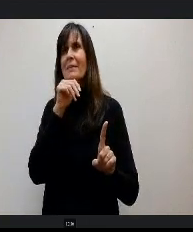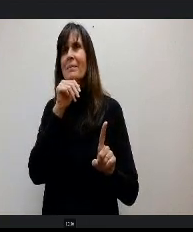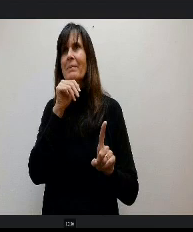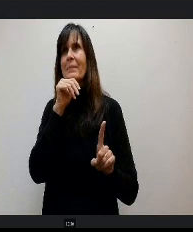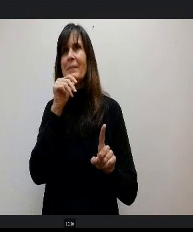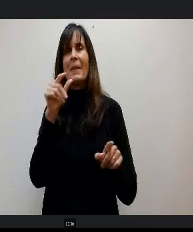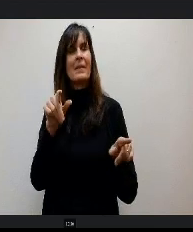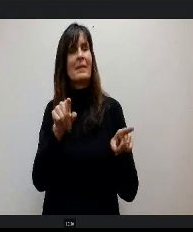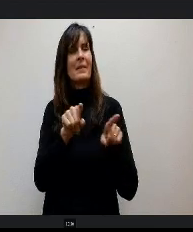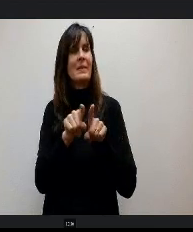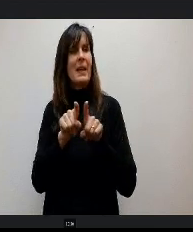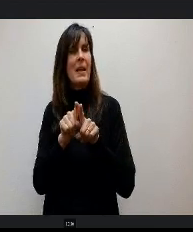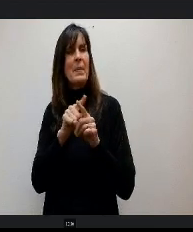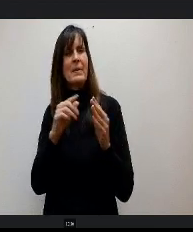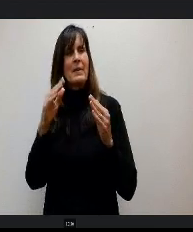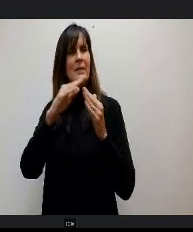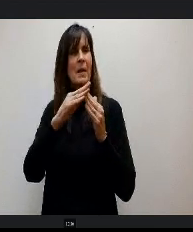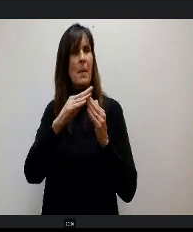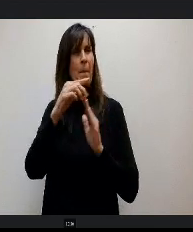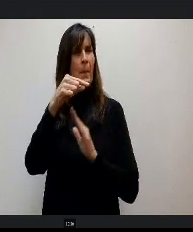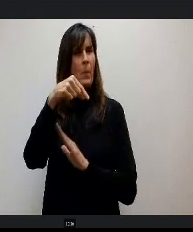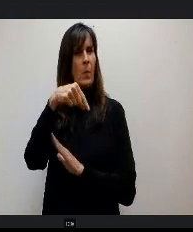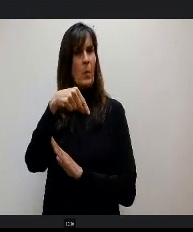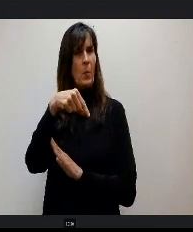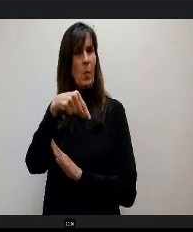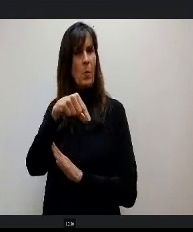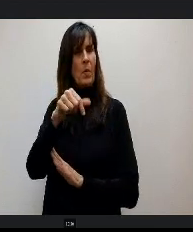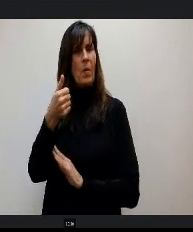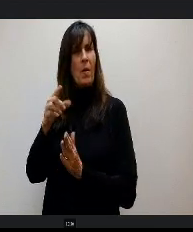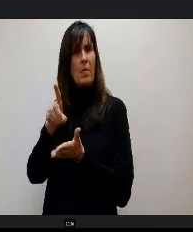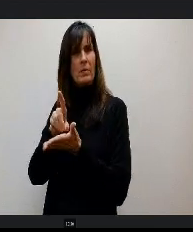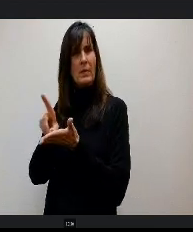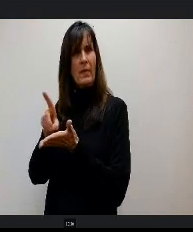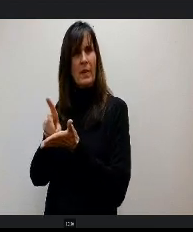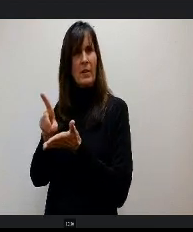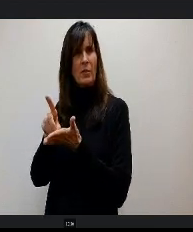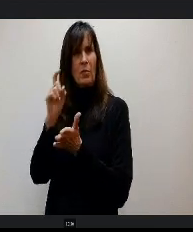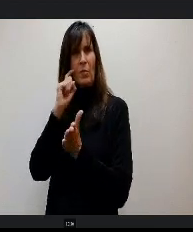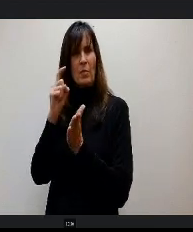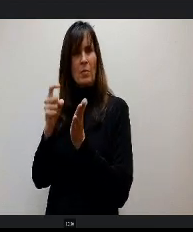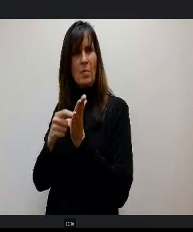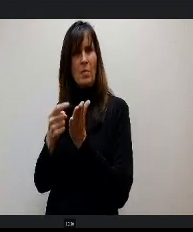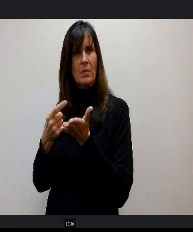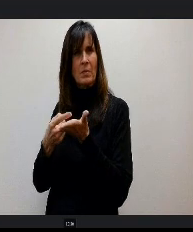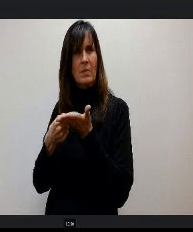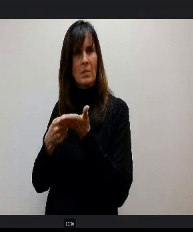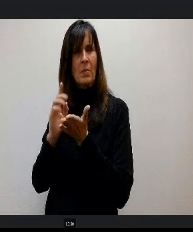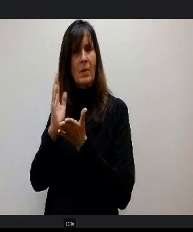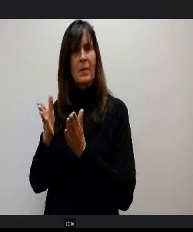And then another definition we'd look at as well, but the other thing is if we go to solely geographical for